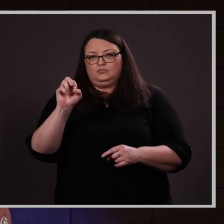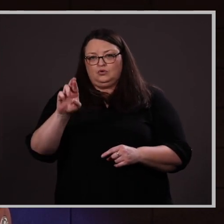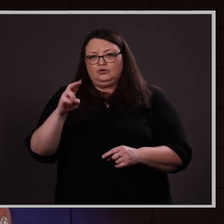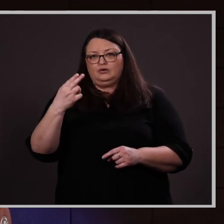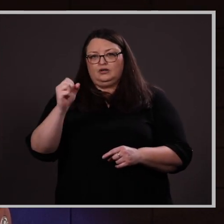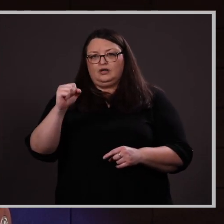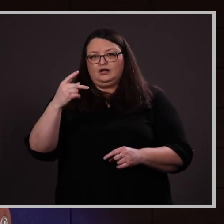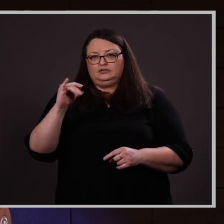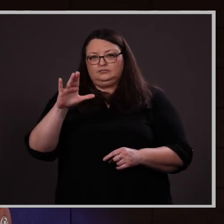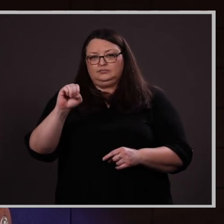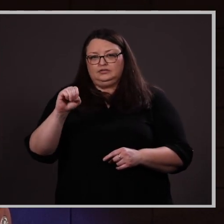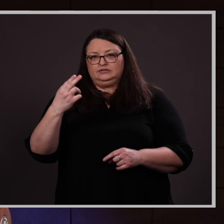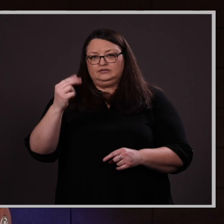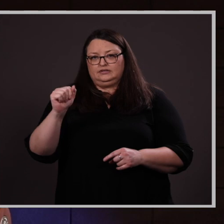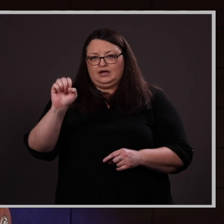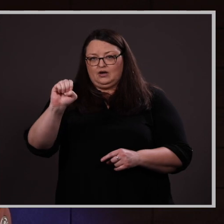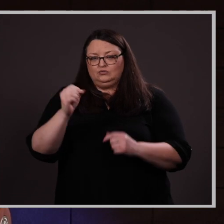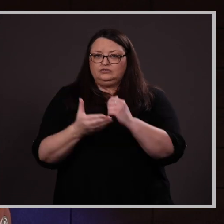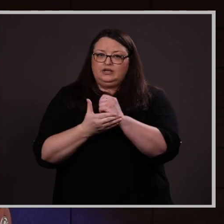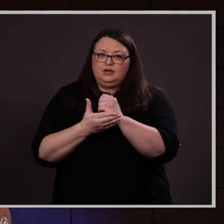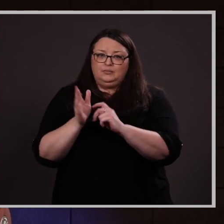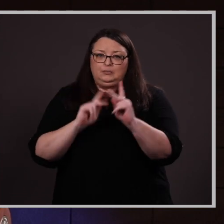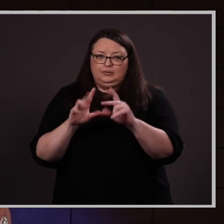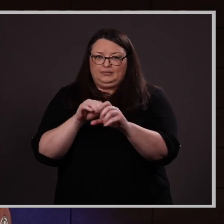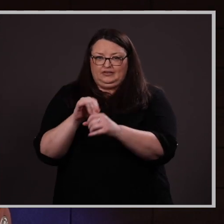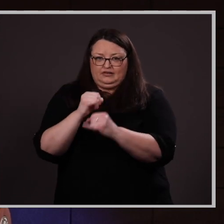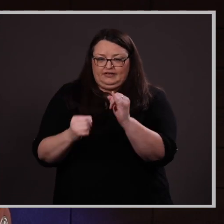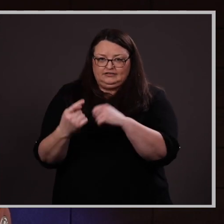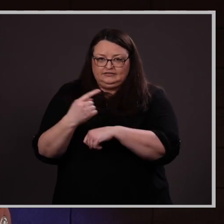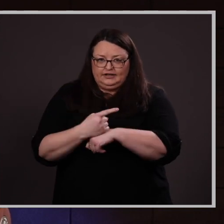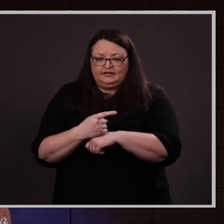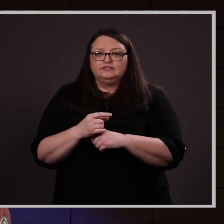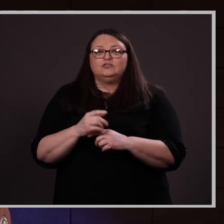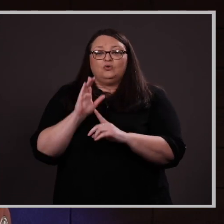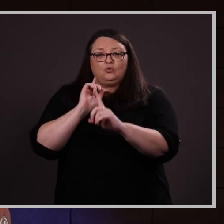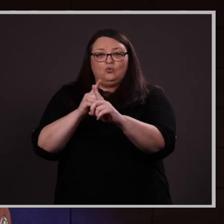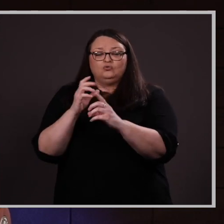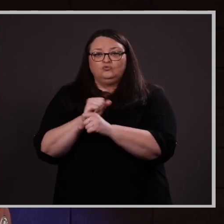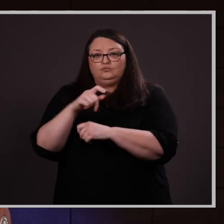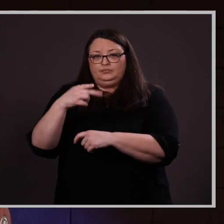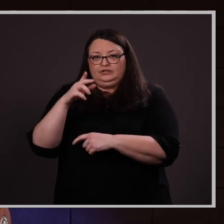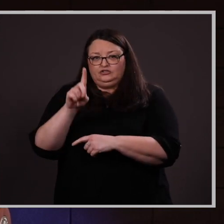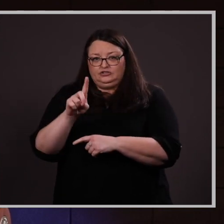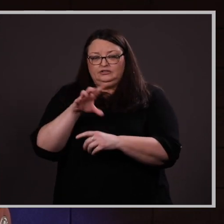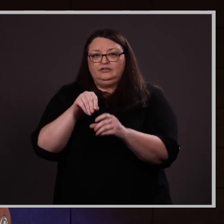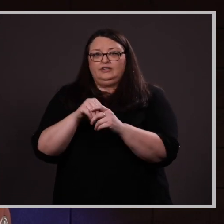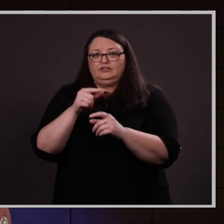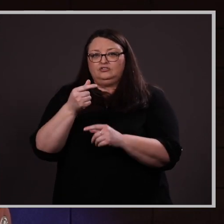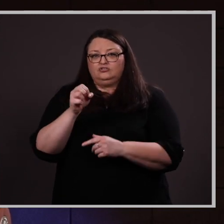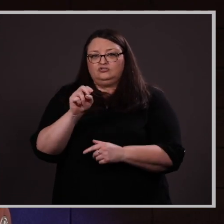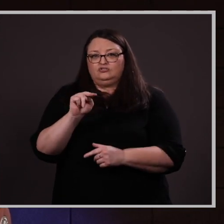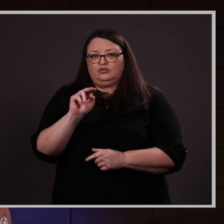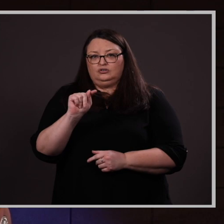in their last days. Her goal is to pursue a Ph.D. in Gerontology and be a CEO of an